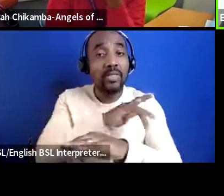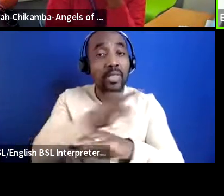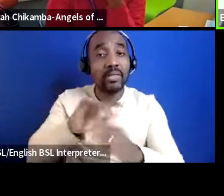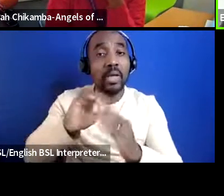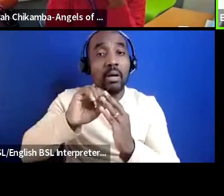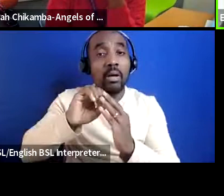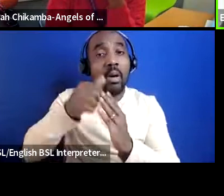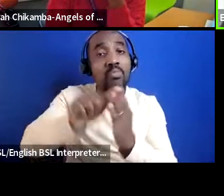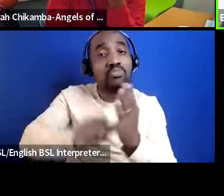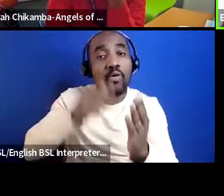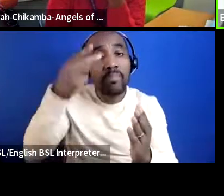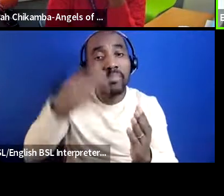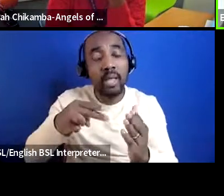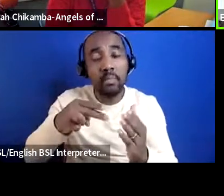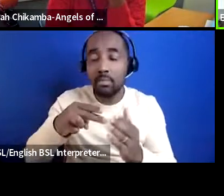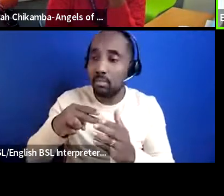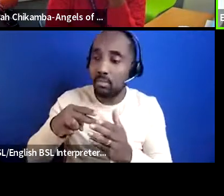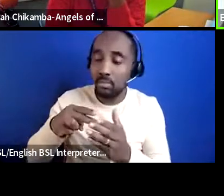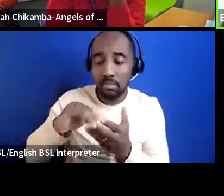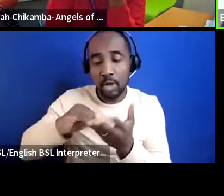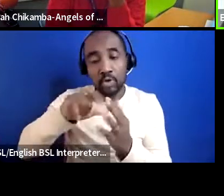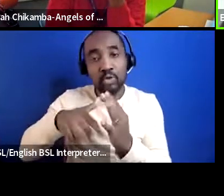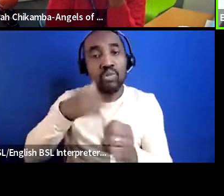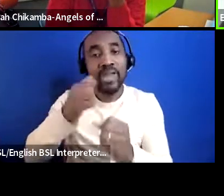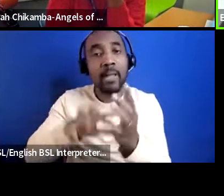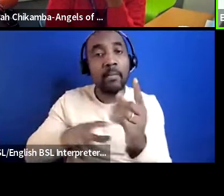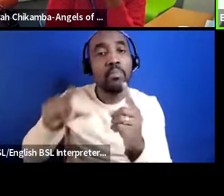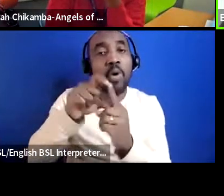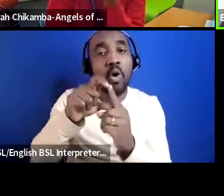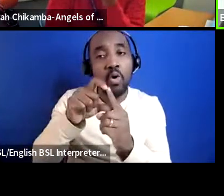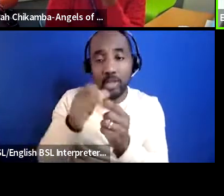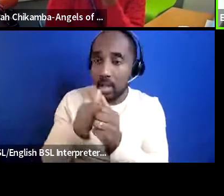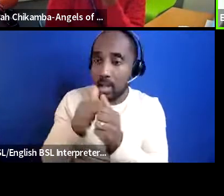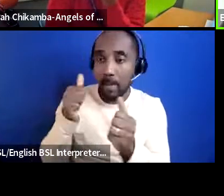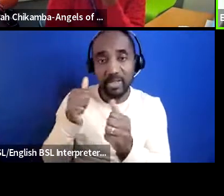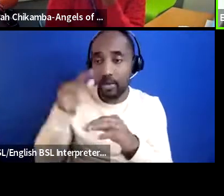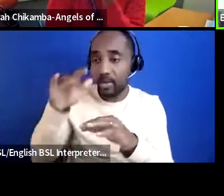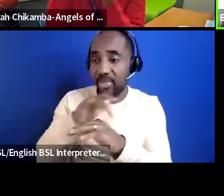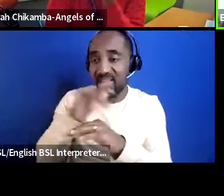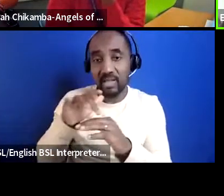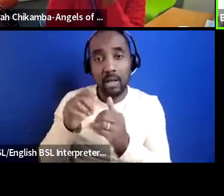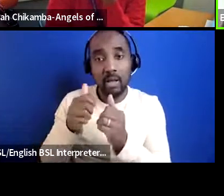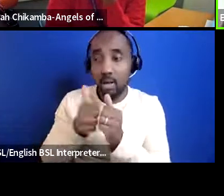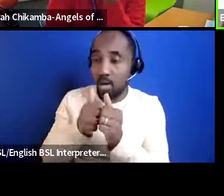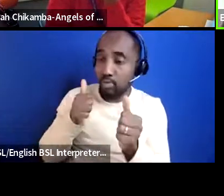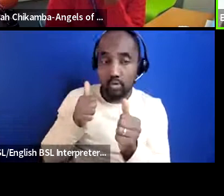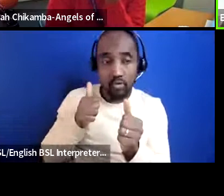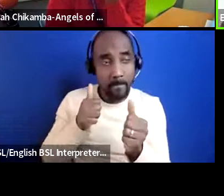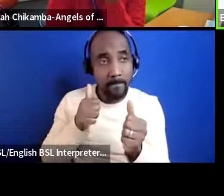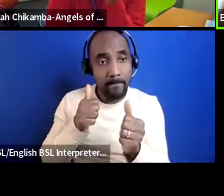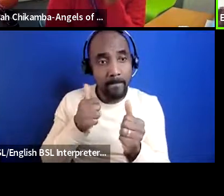company program we were advised to apply for that and we were successful so for the period of